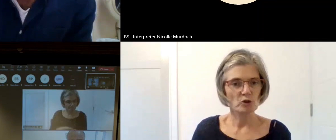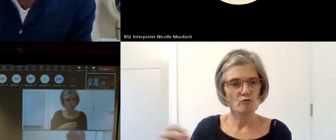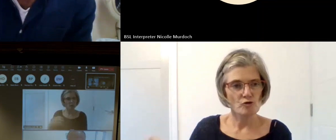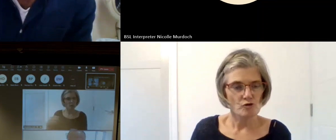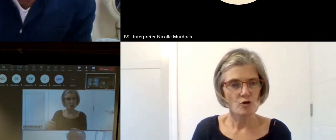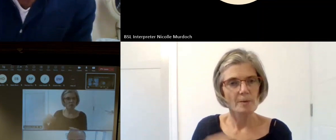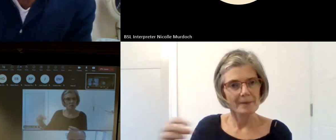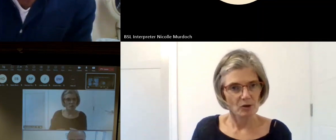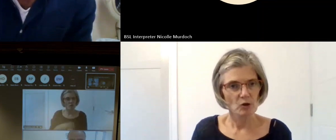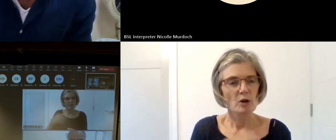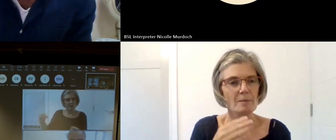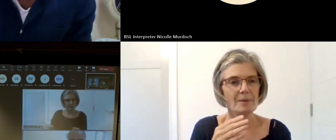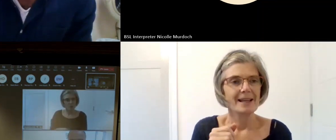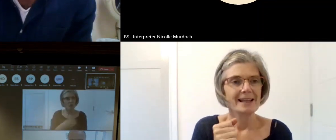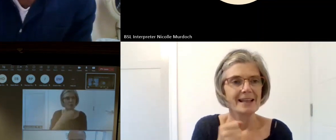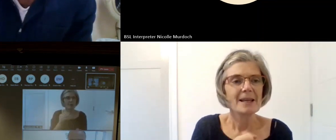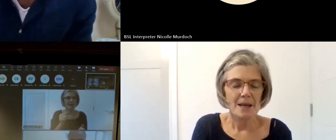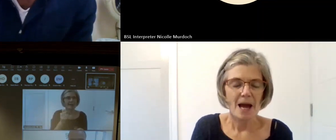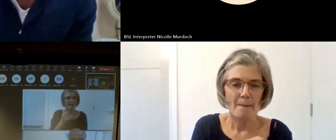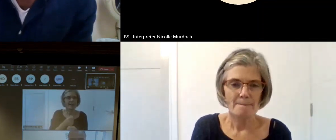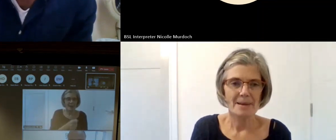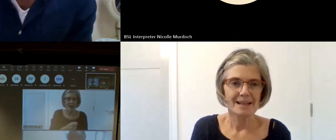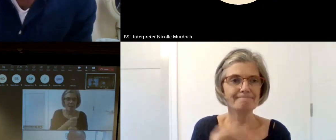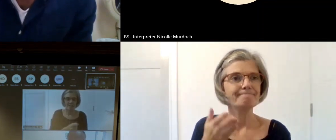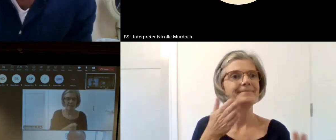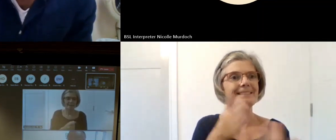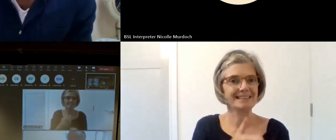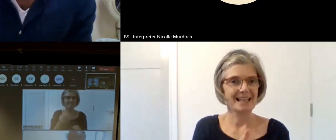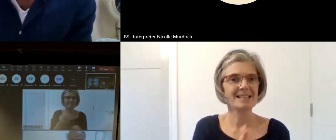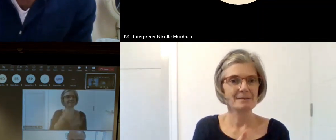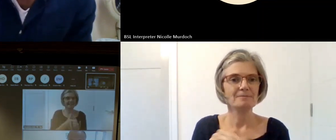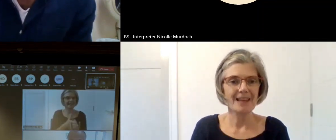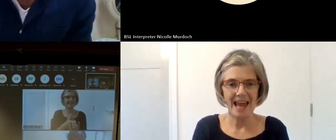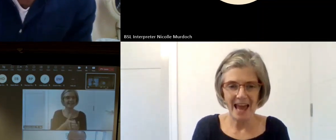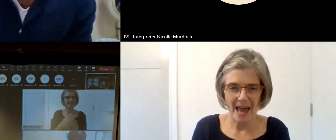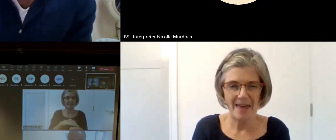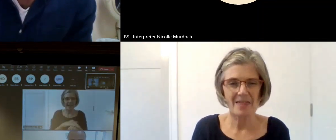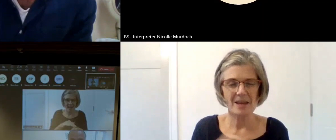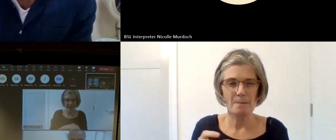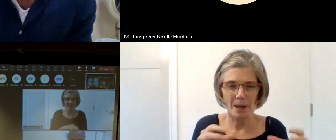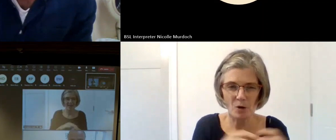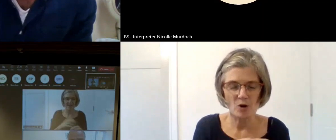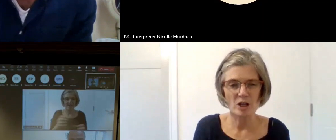to minority ethnic communities we recommend positive action measures to attract recruit